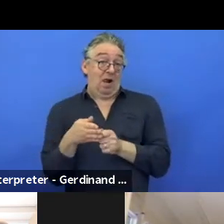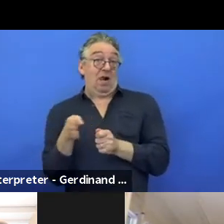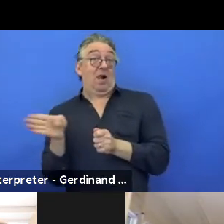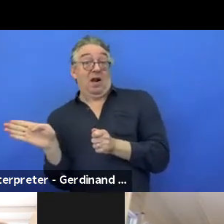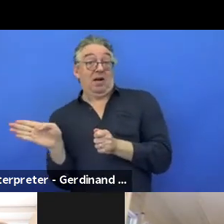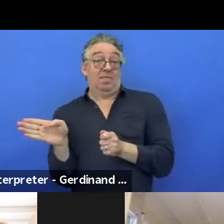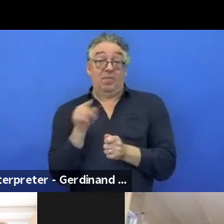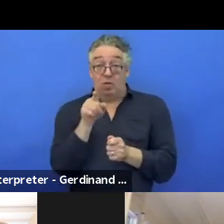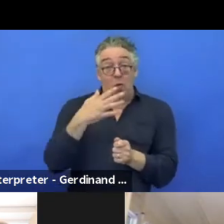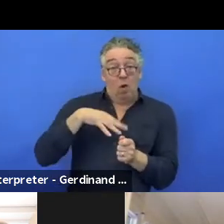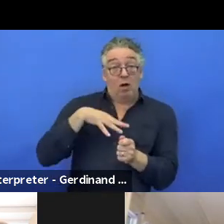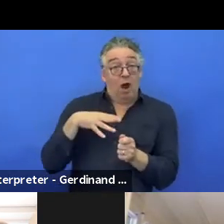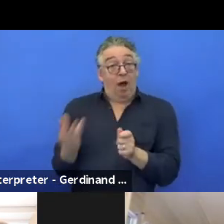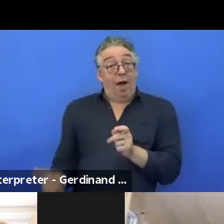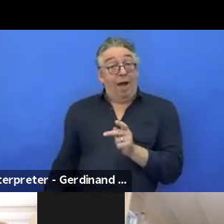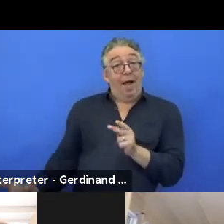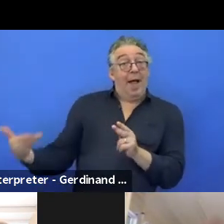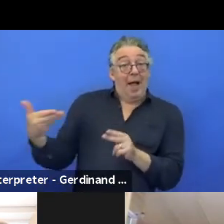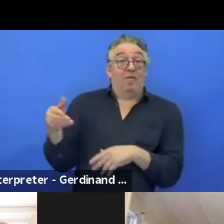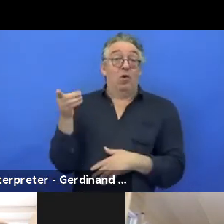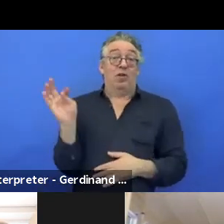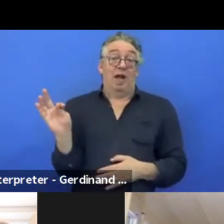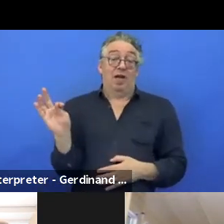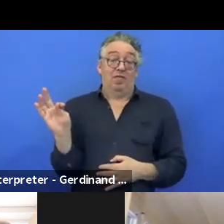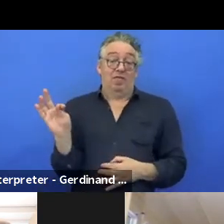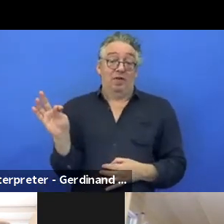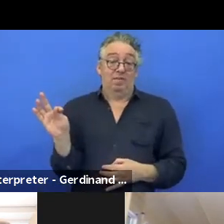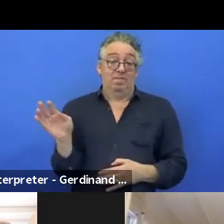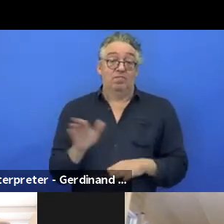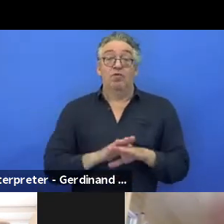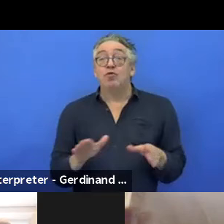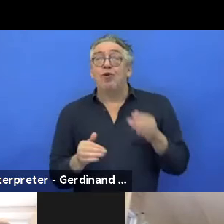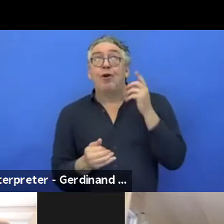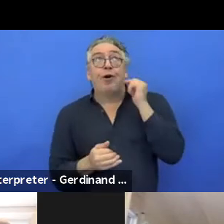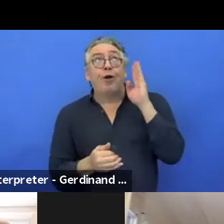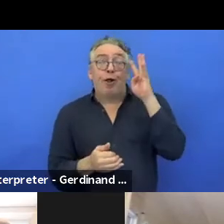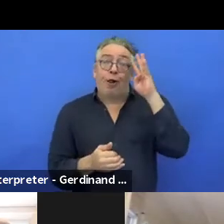into the EDF, not to generate yet another platform.